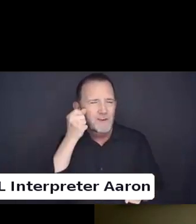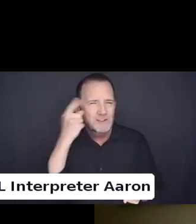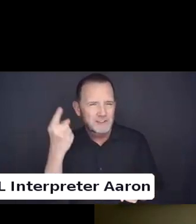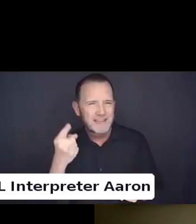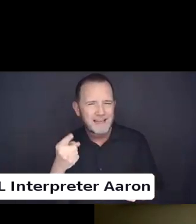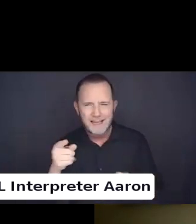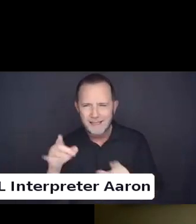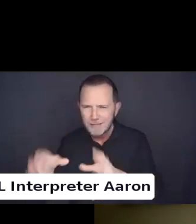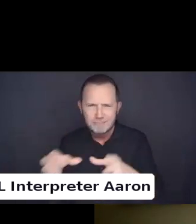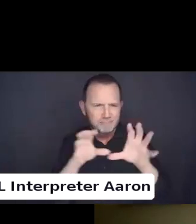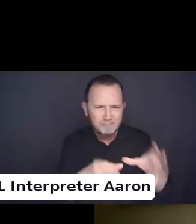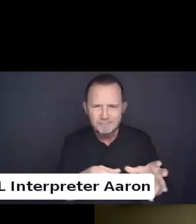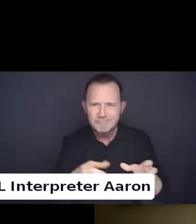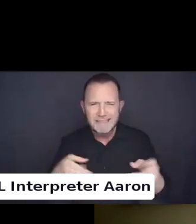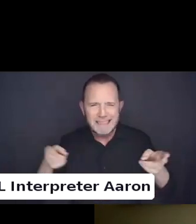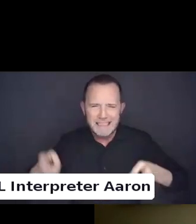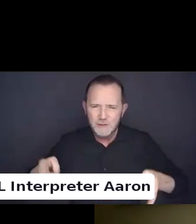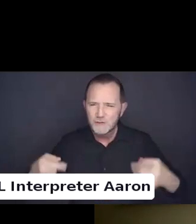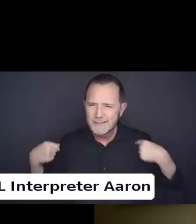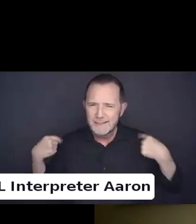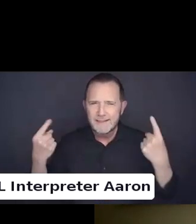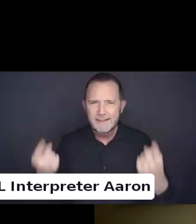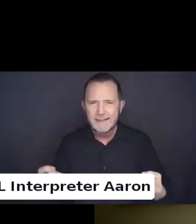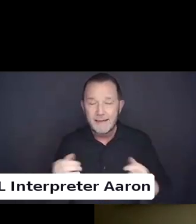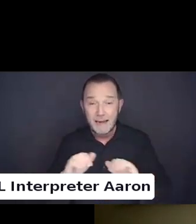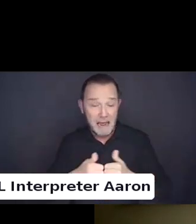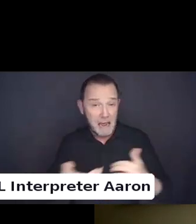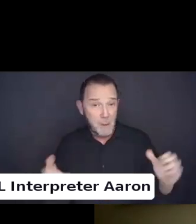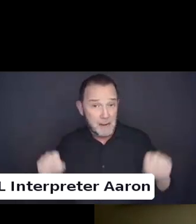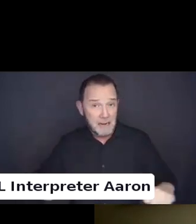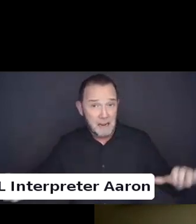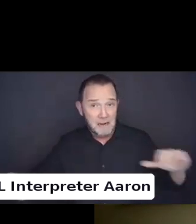Where we can go moving forward.